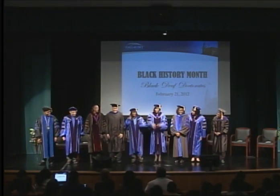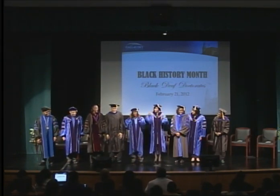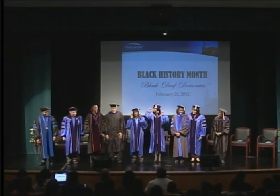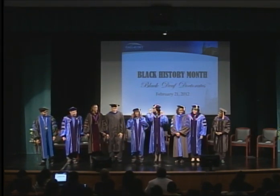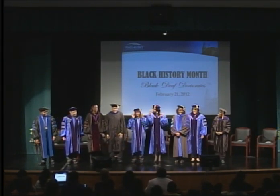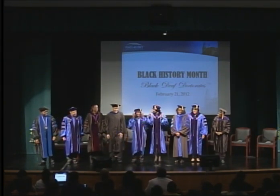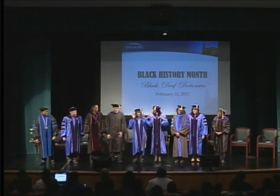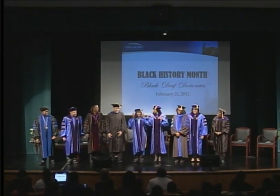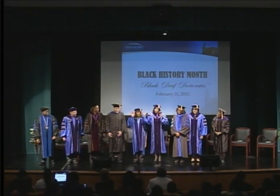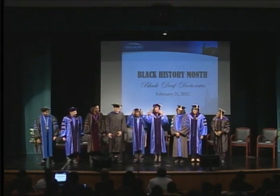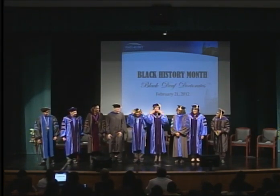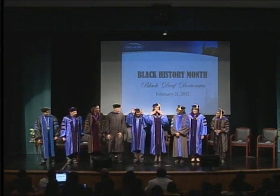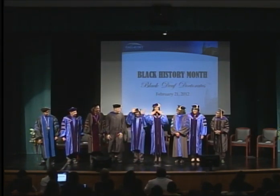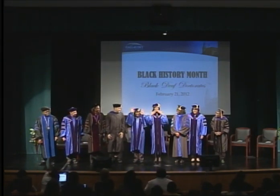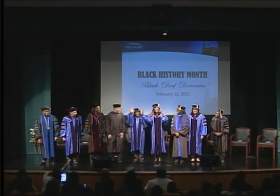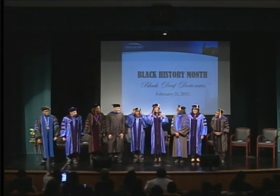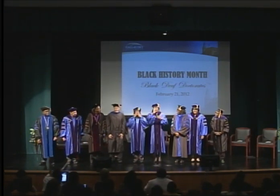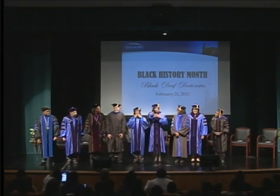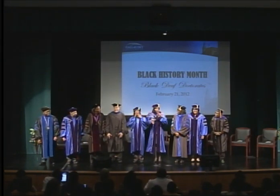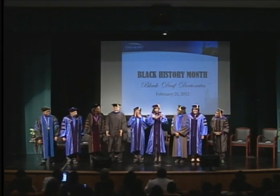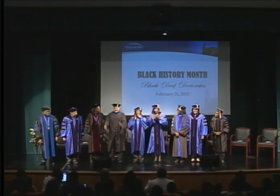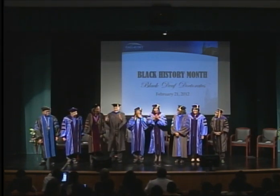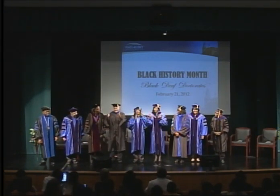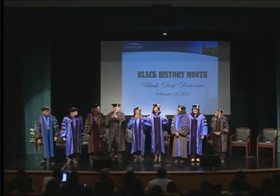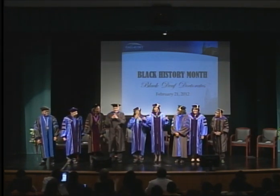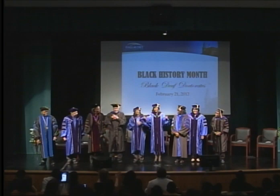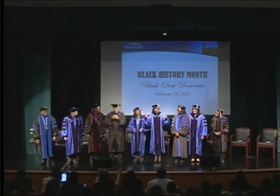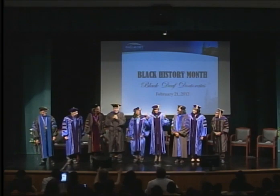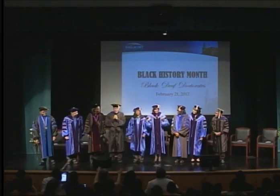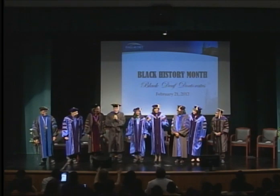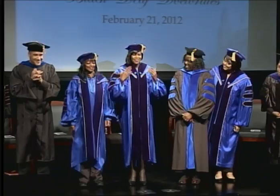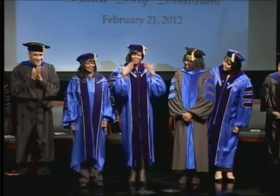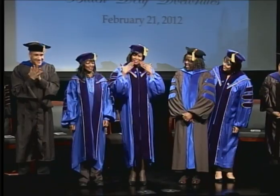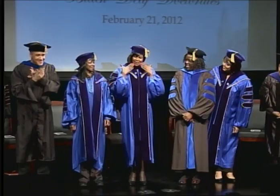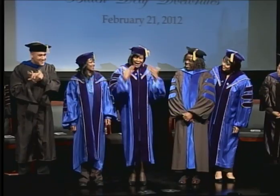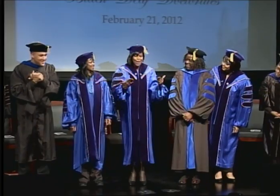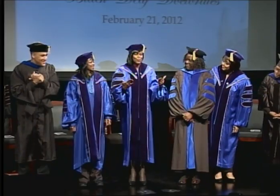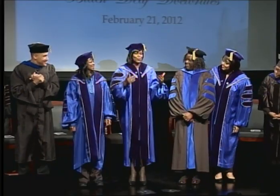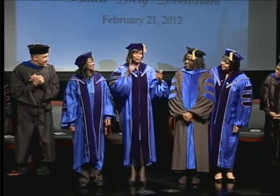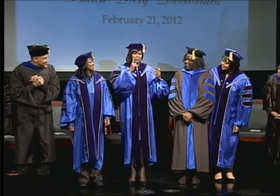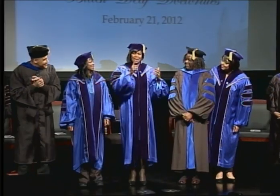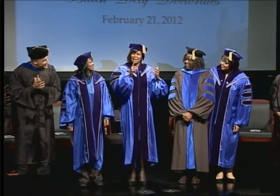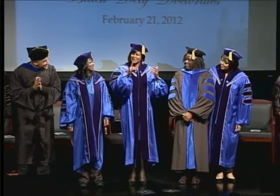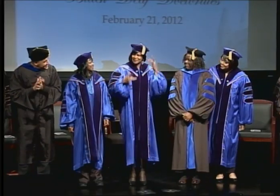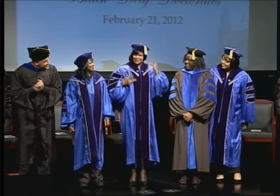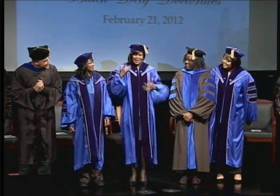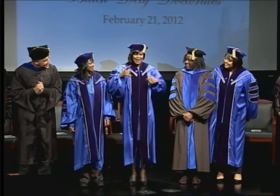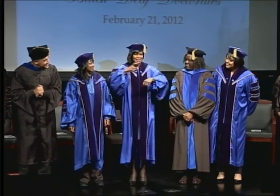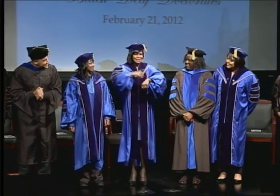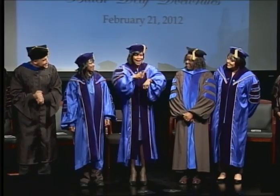Thank you, all, for coming today. This is such an exciting time for us to be able